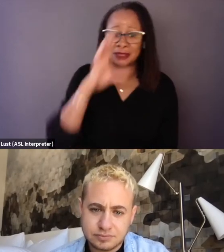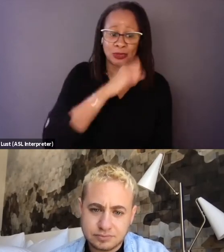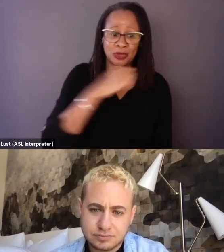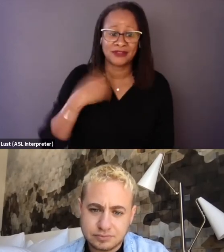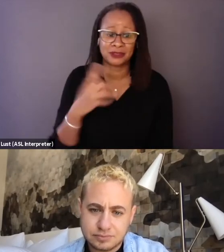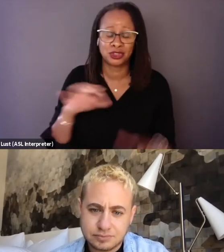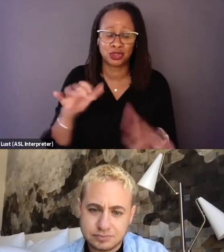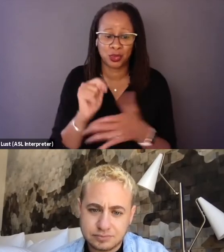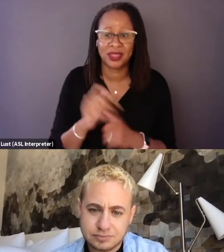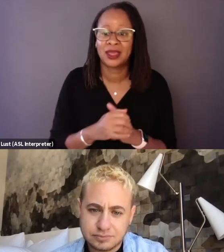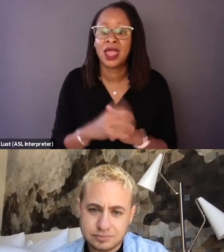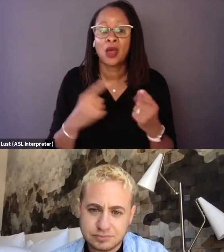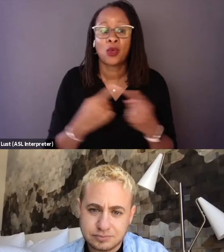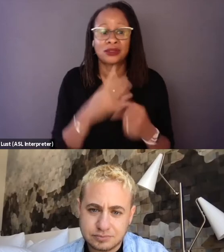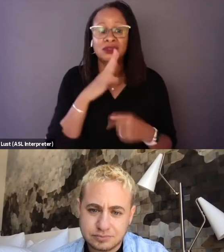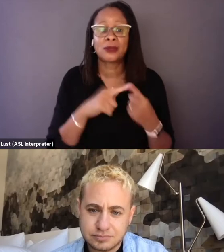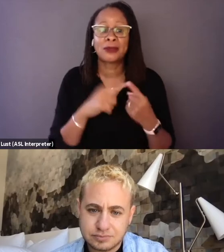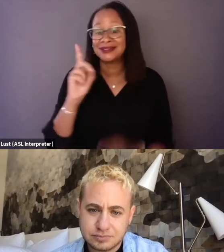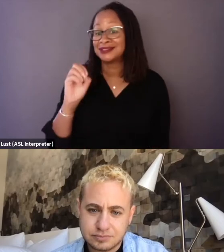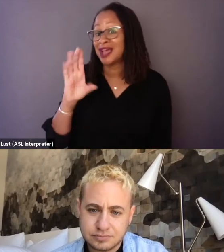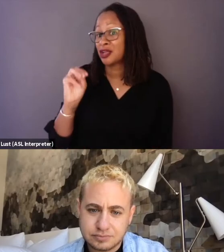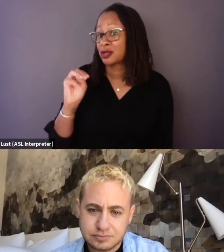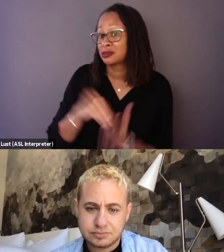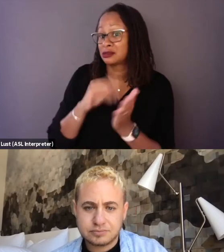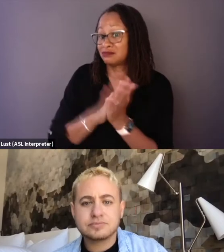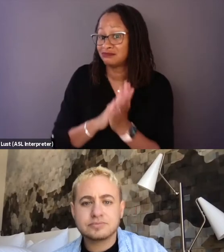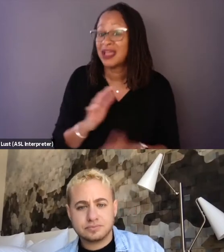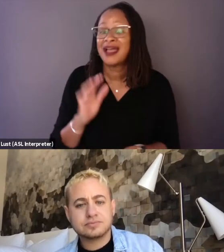when it comes to documenting athletes, right?